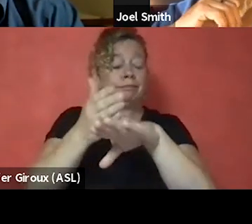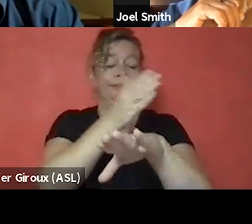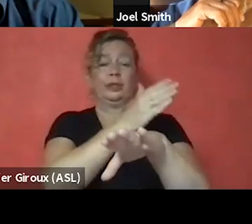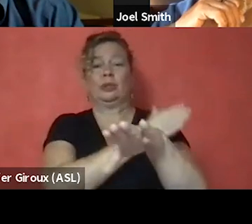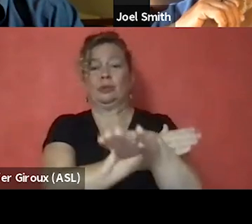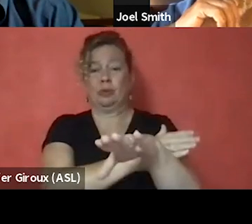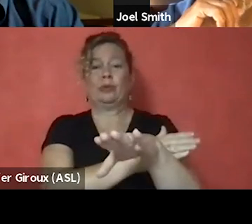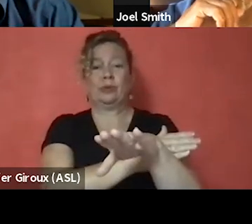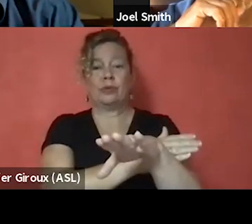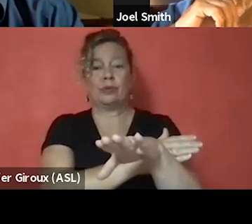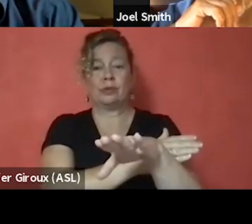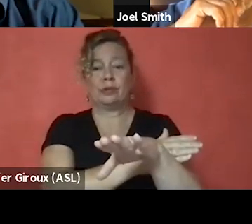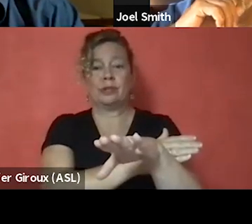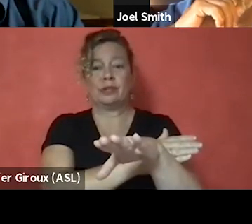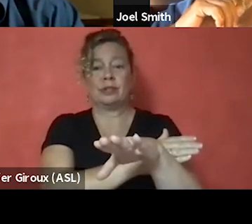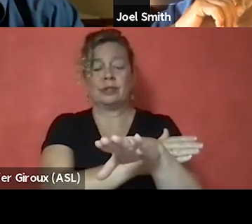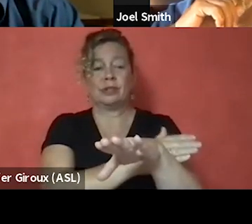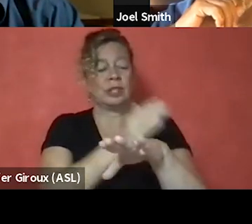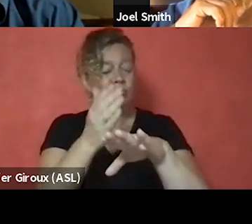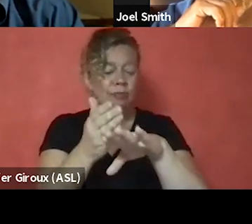that can actually honestly, enrich your experience more.